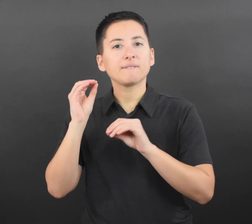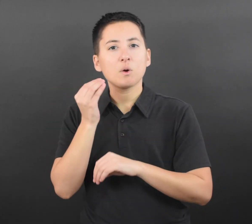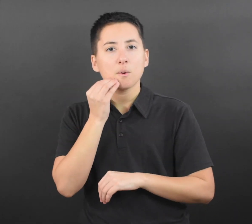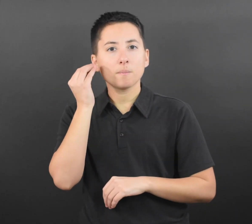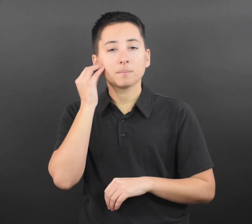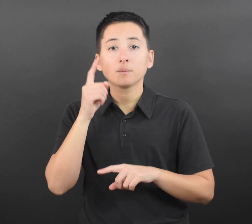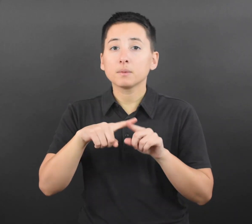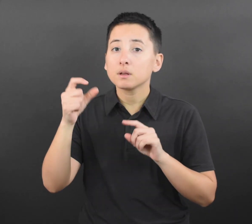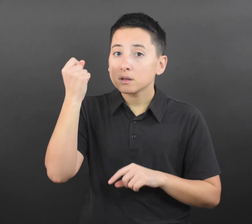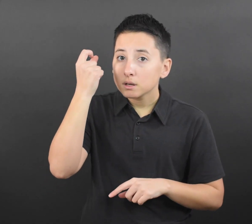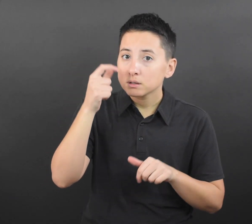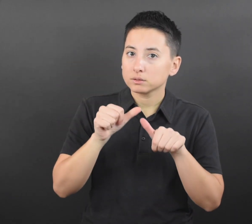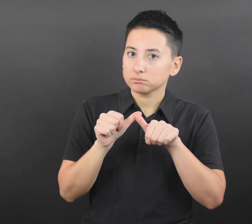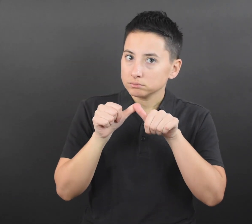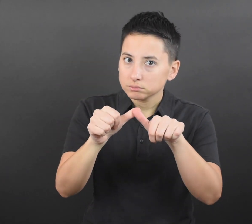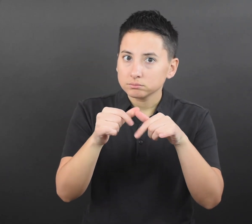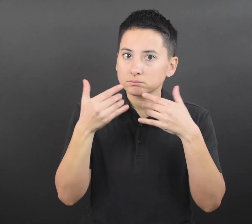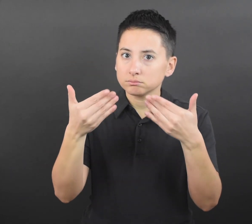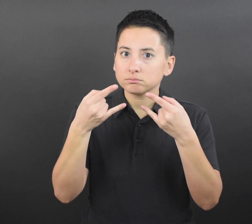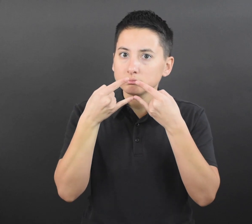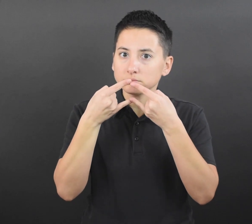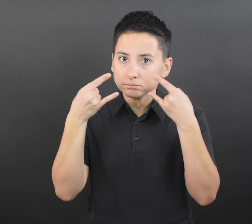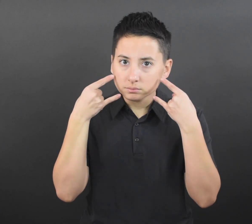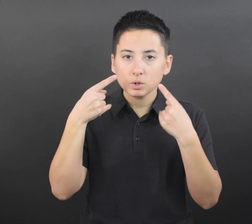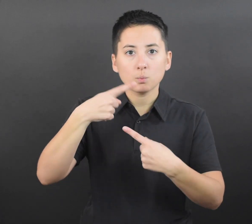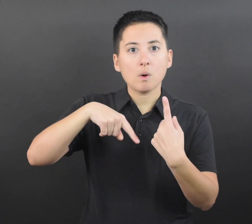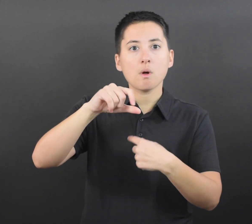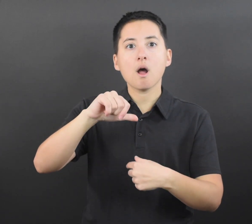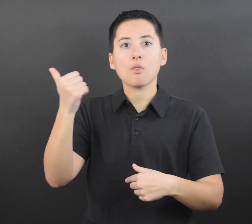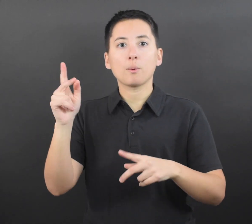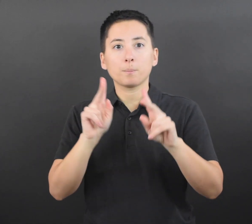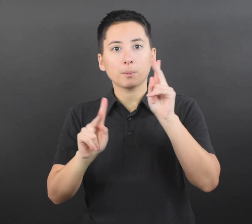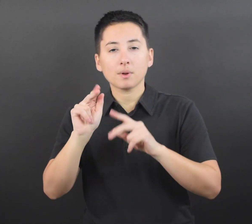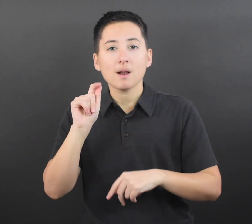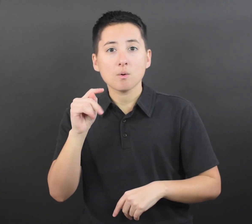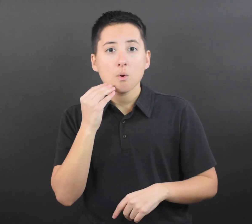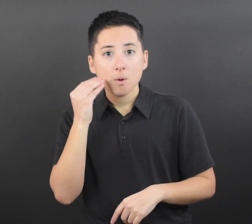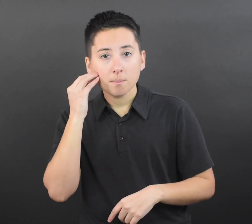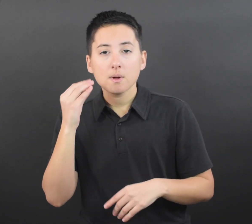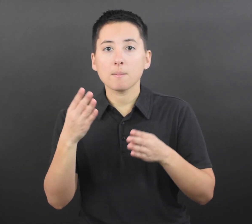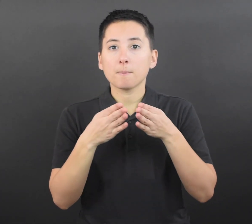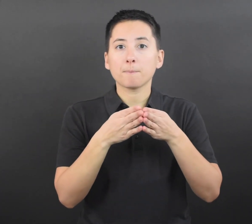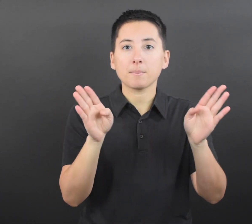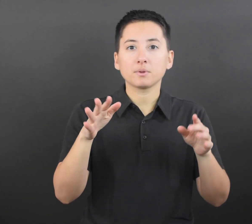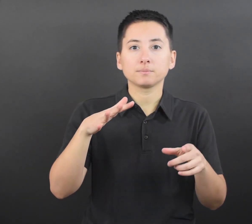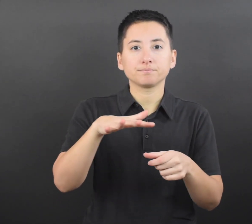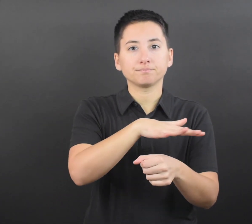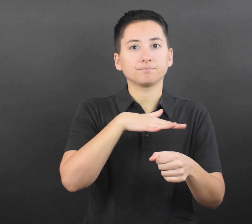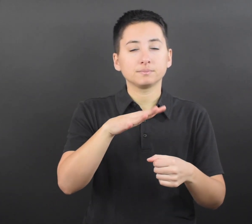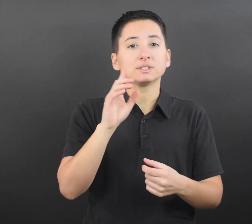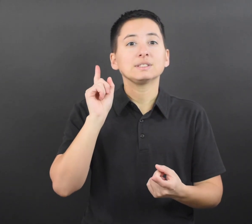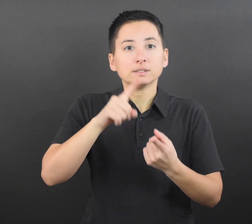• If they test negative, they can leave home, but continue to wear a well-fitting mask